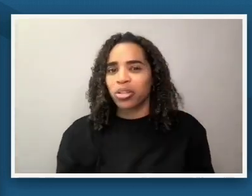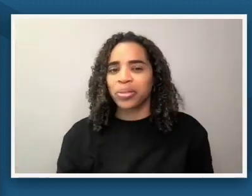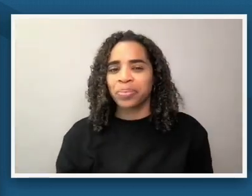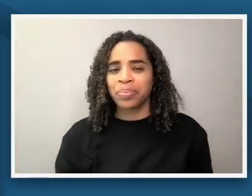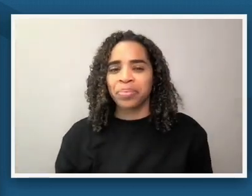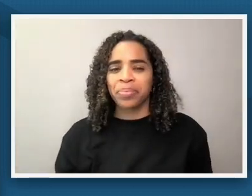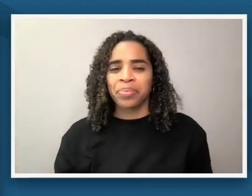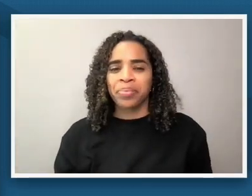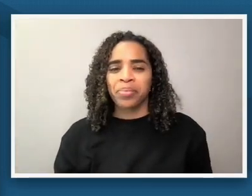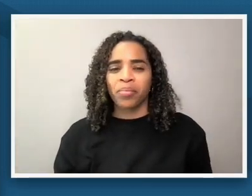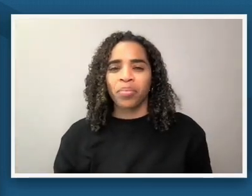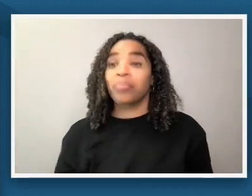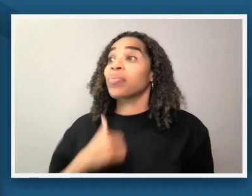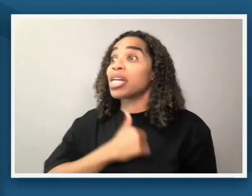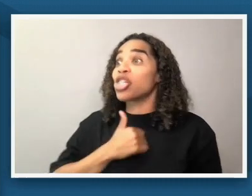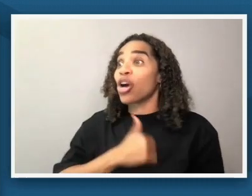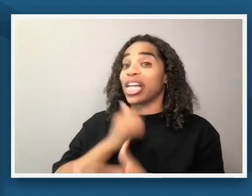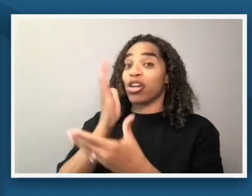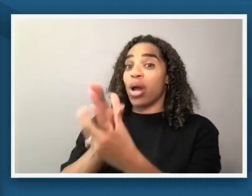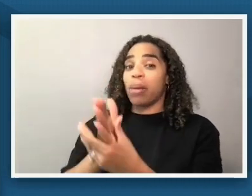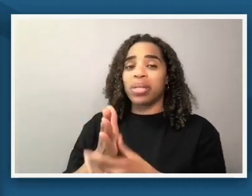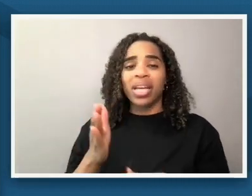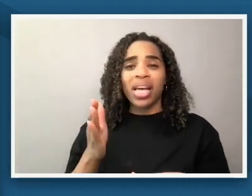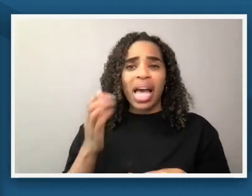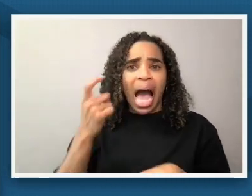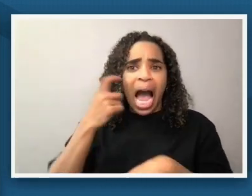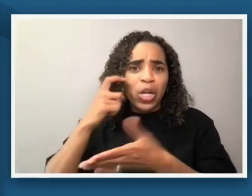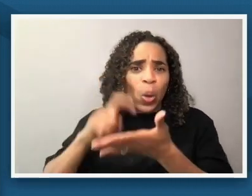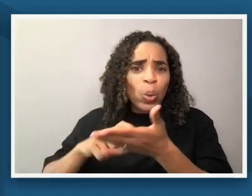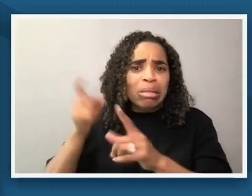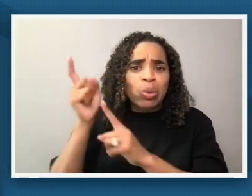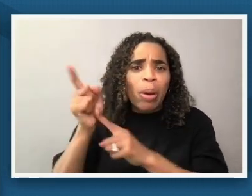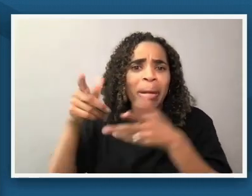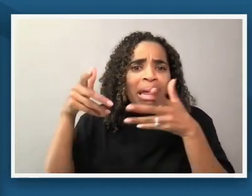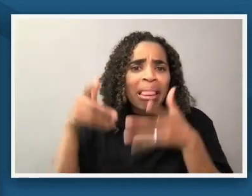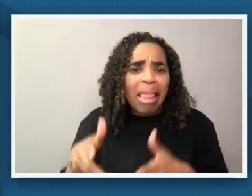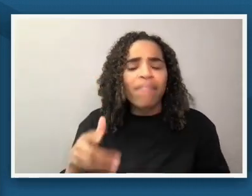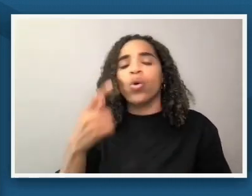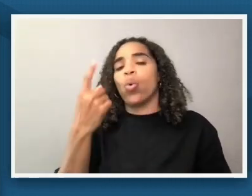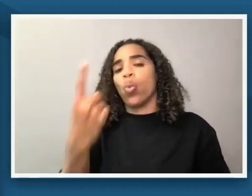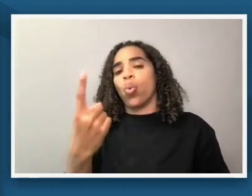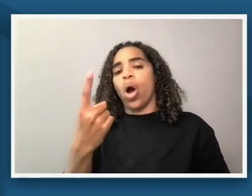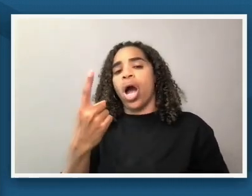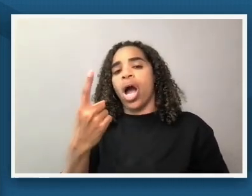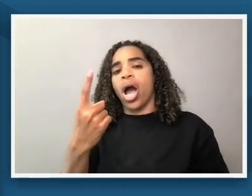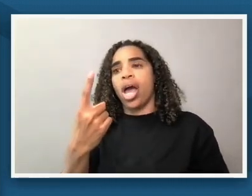so sorry to interrupt i just see that we're so short on time and there's one